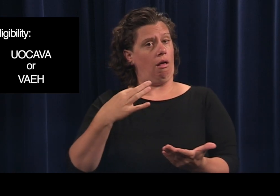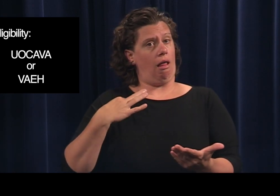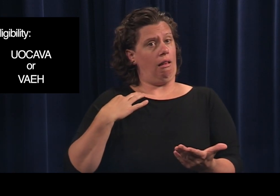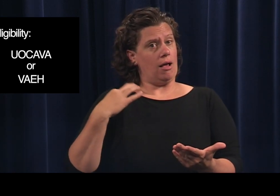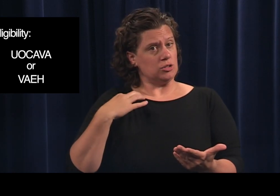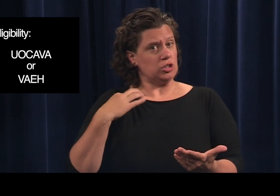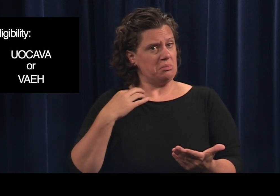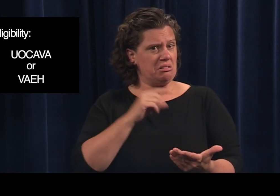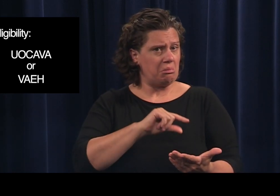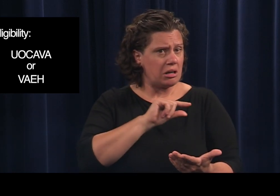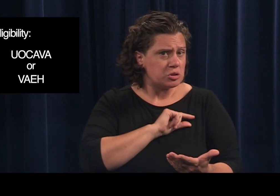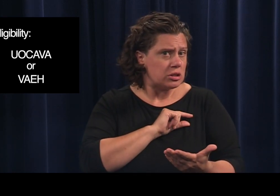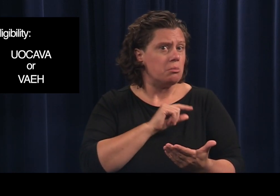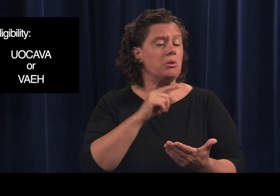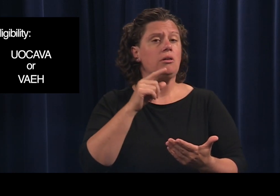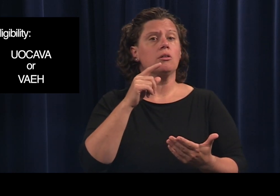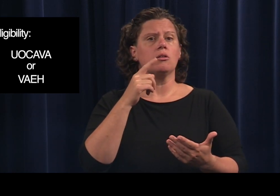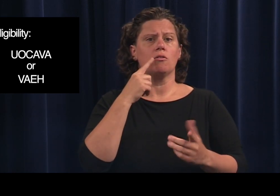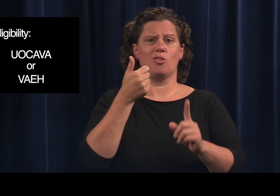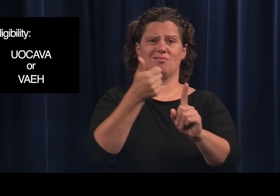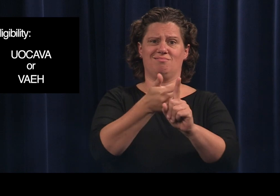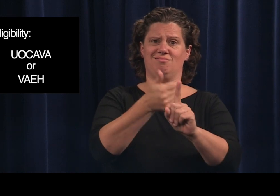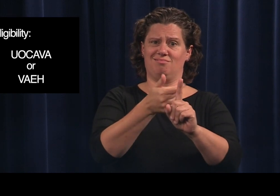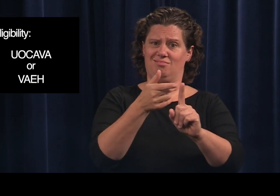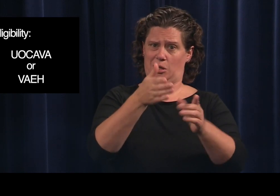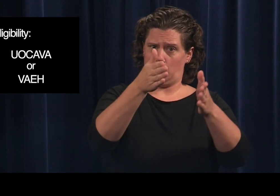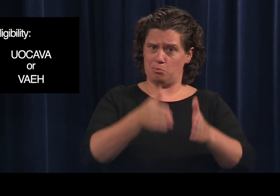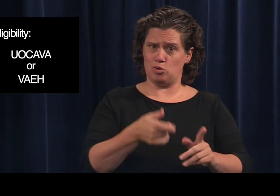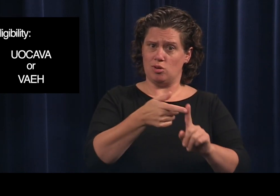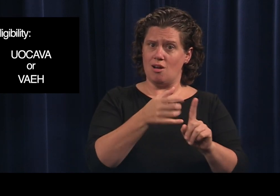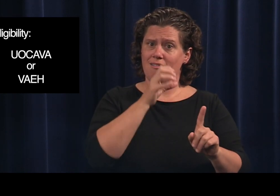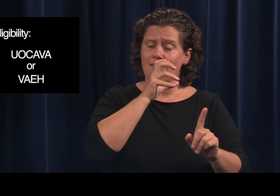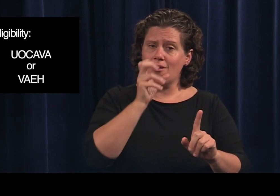voting accessibility for the elderly and handicapped Act (VAEH)